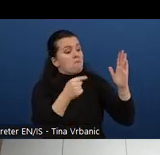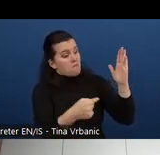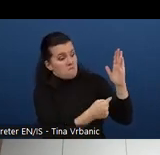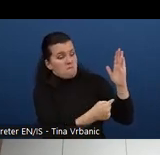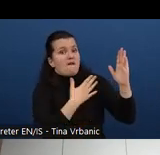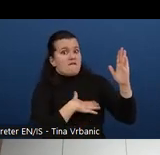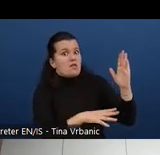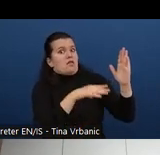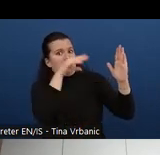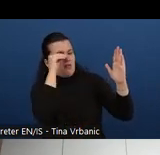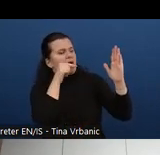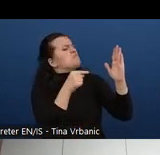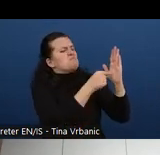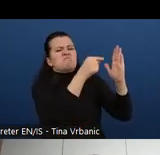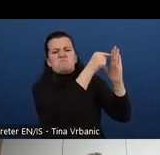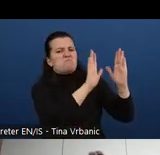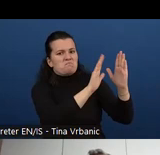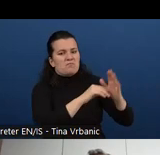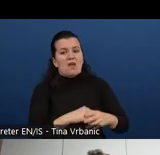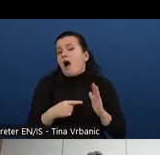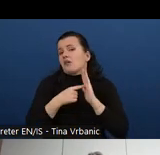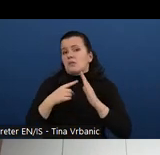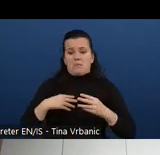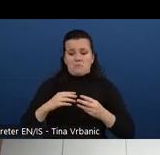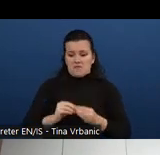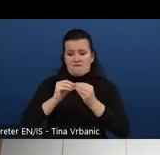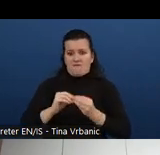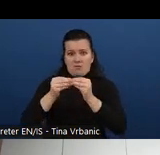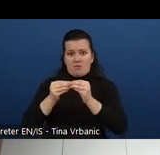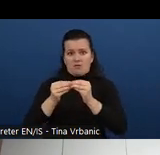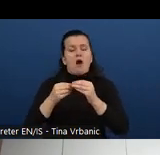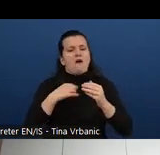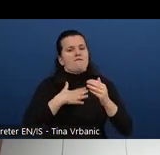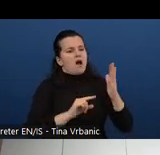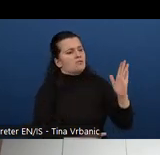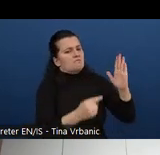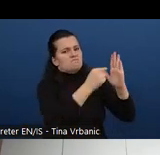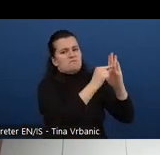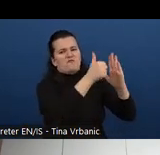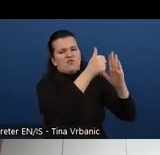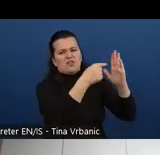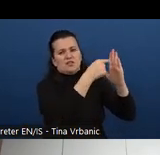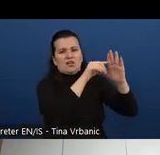you may want to use the introduction modules, the foundation modules and focus specifically on the ones that are for the developers.